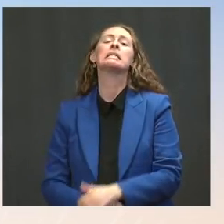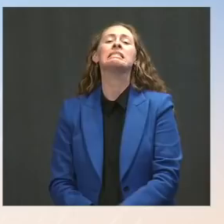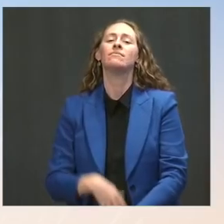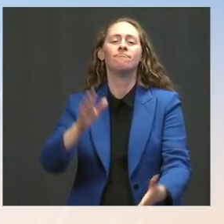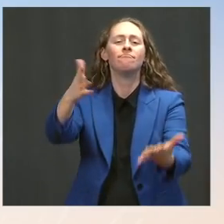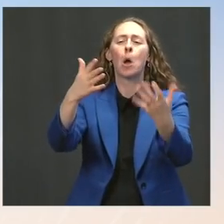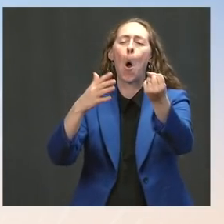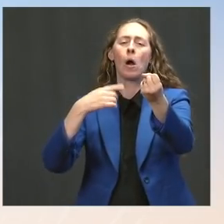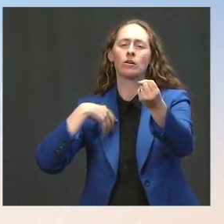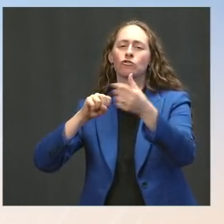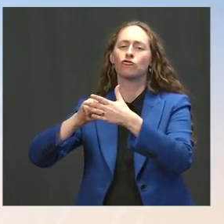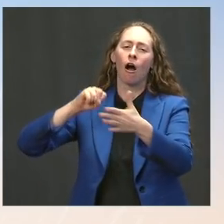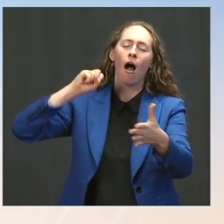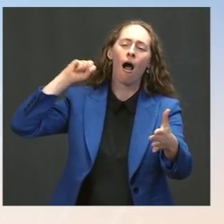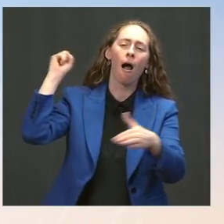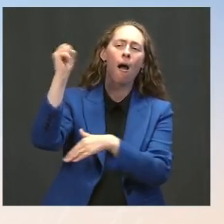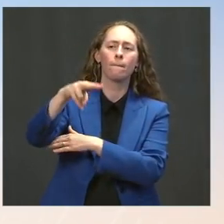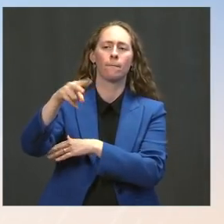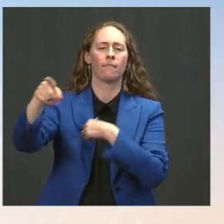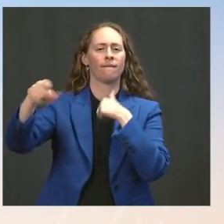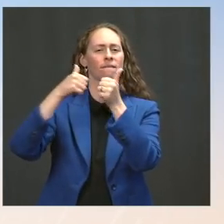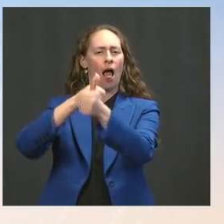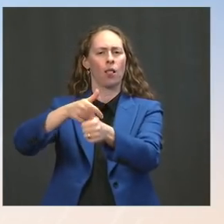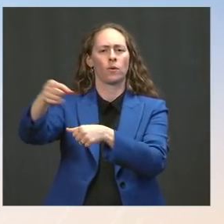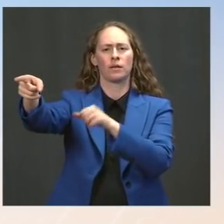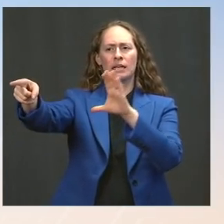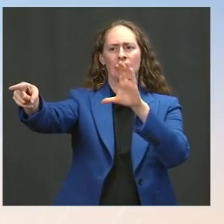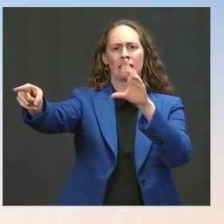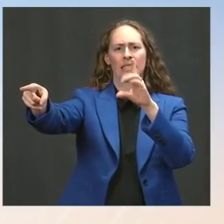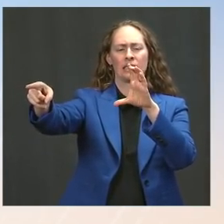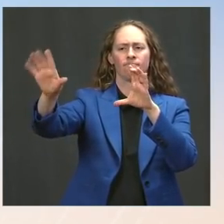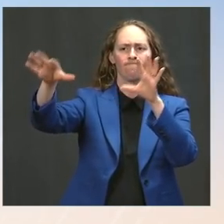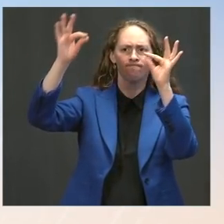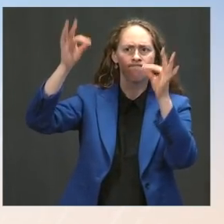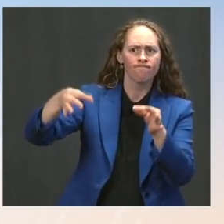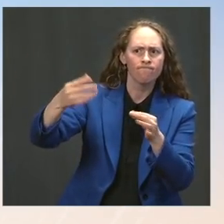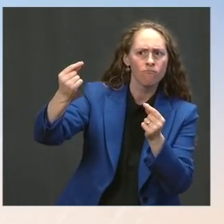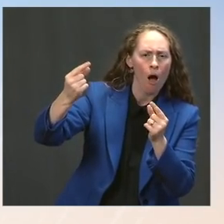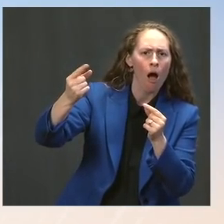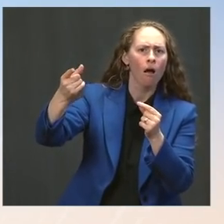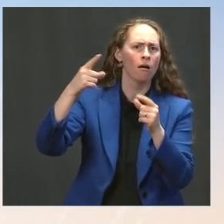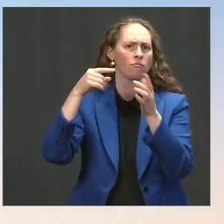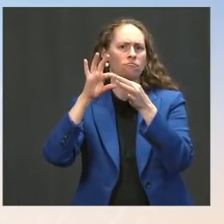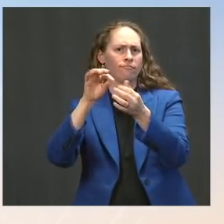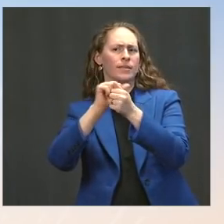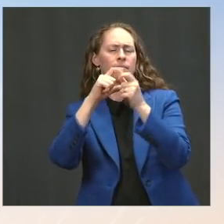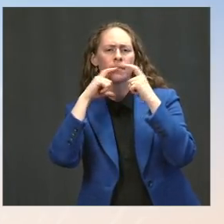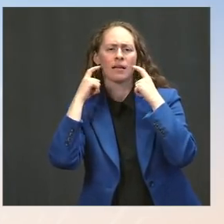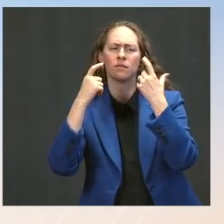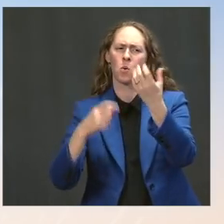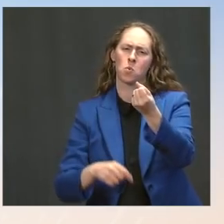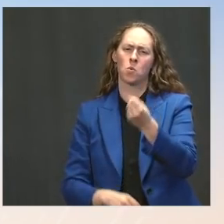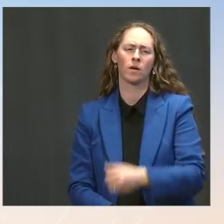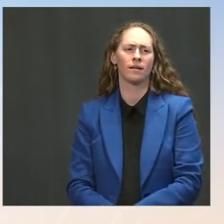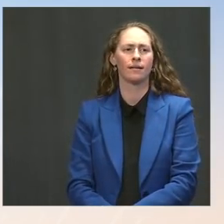on masks that keeps more people safe. Go ahead. The Press: Thanks, Jen. On COVID, Dr. Fauci says, "We're going in the wrong direction."